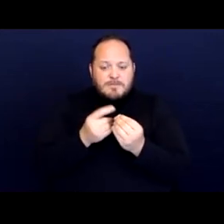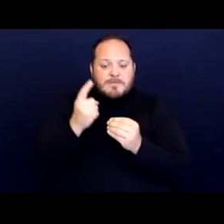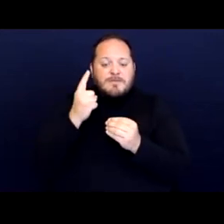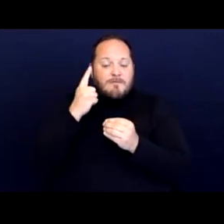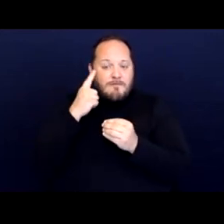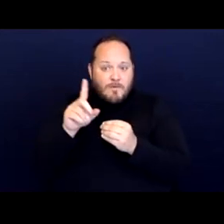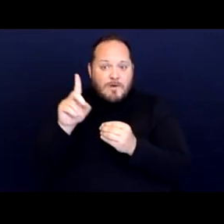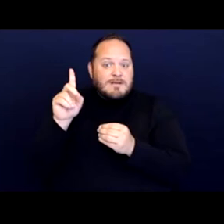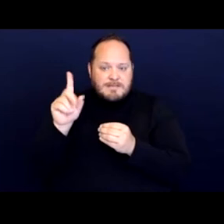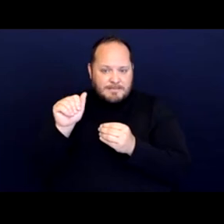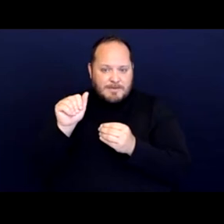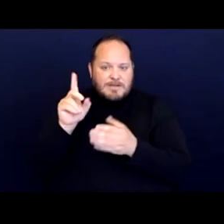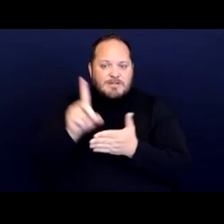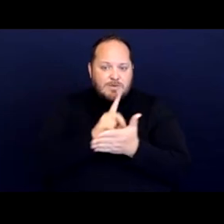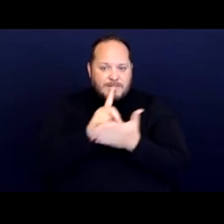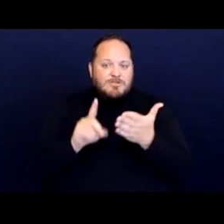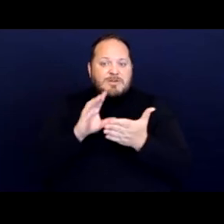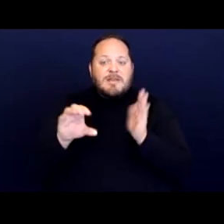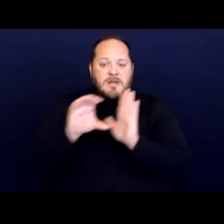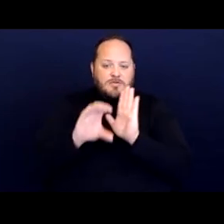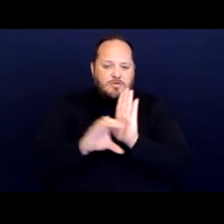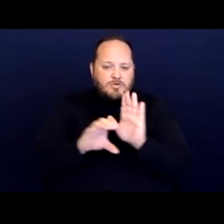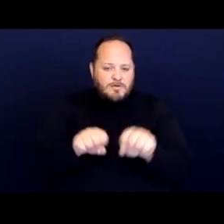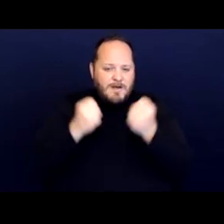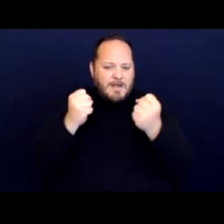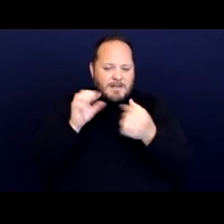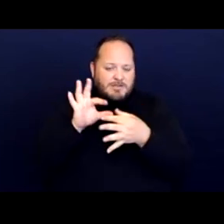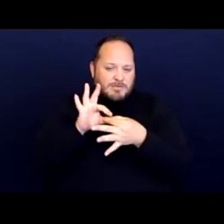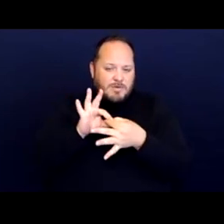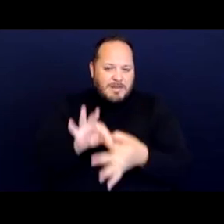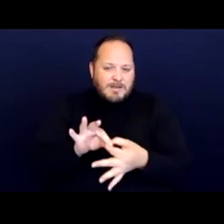and constitutional violations related to the enforcement